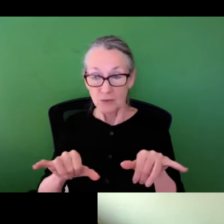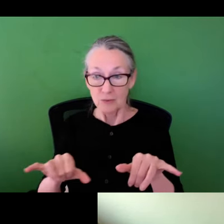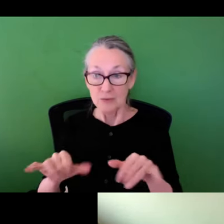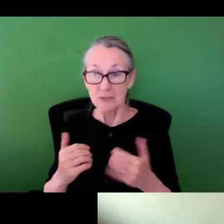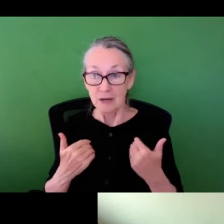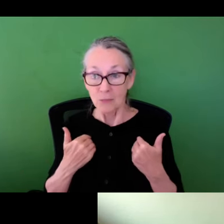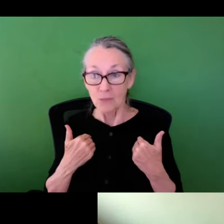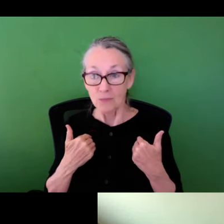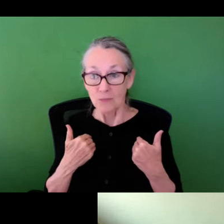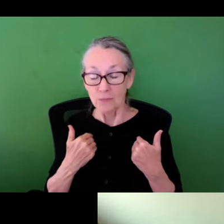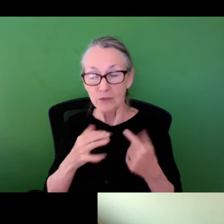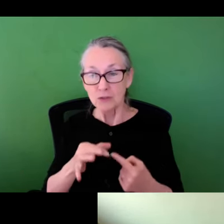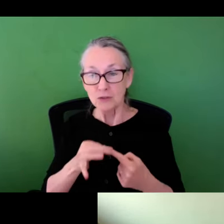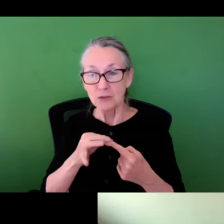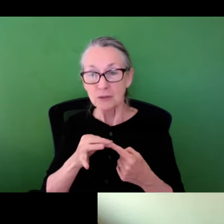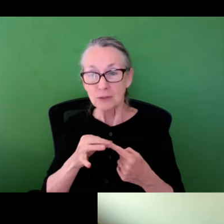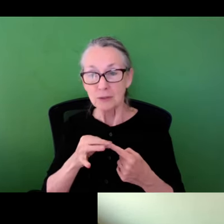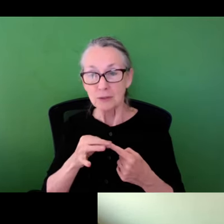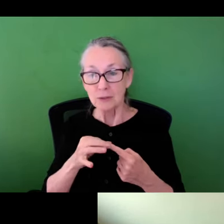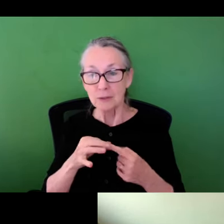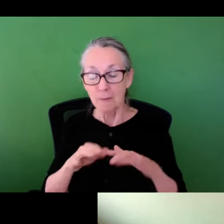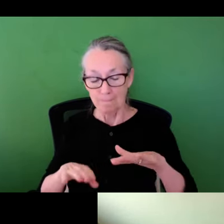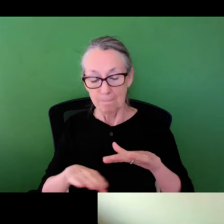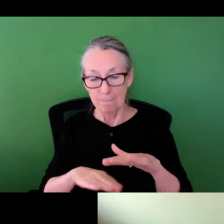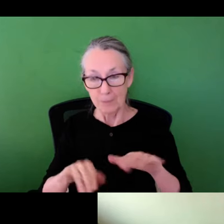it comes to the performance standards,